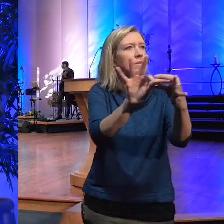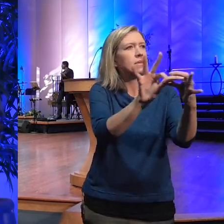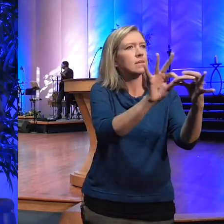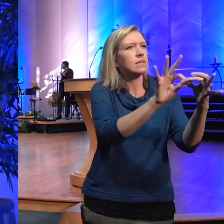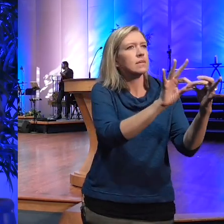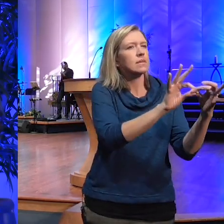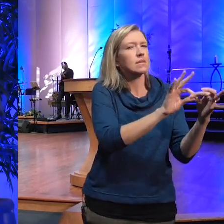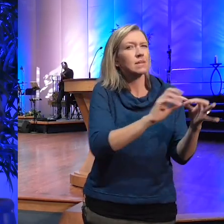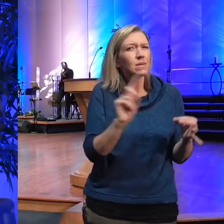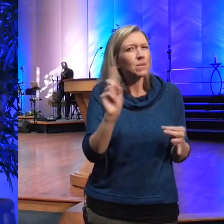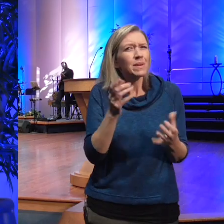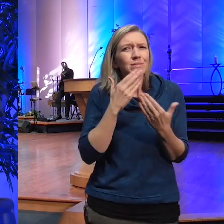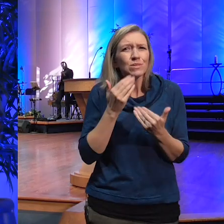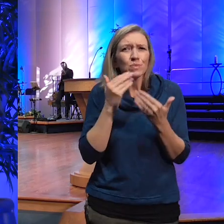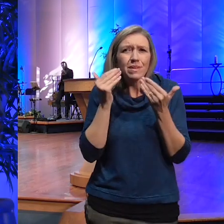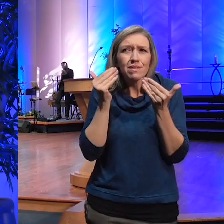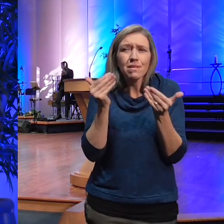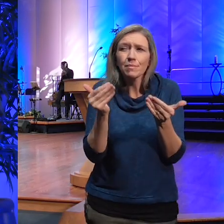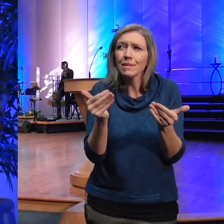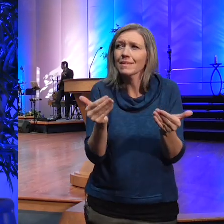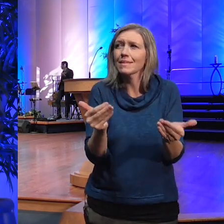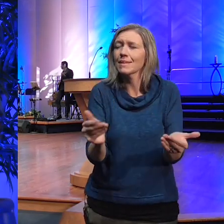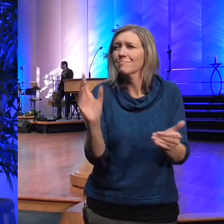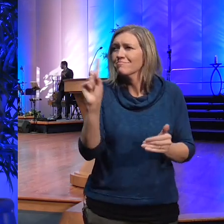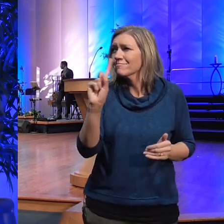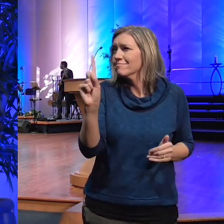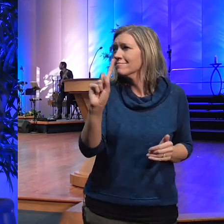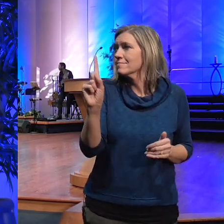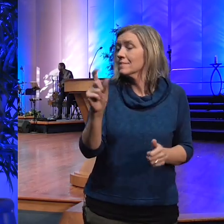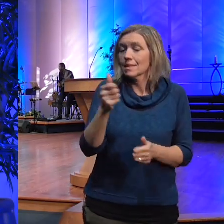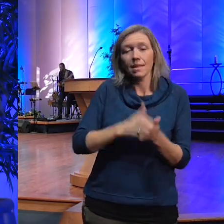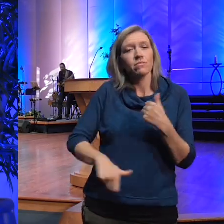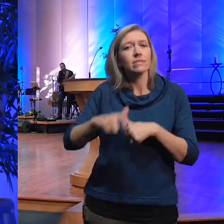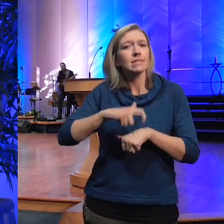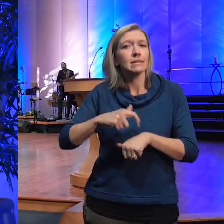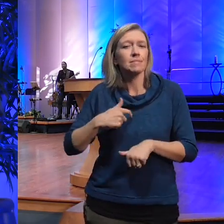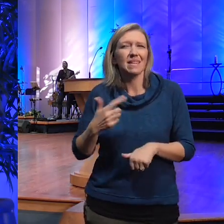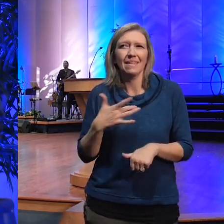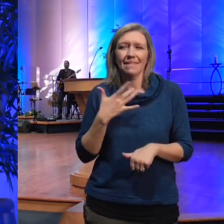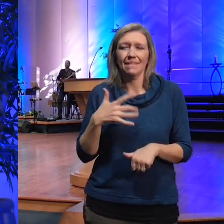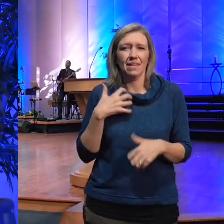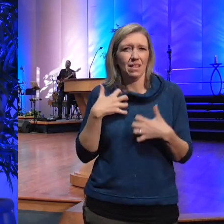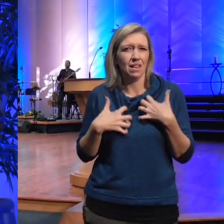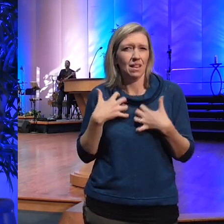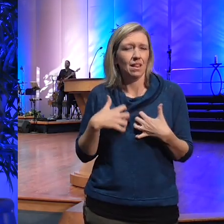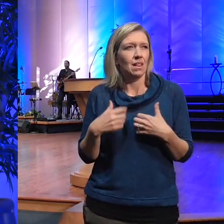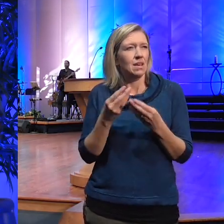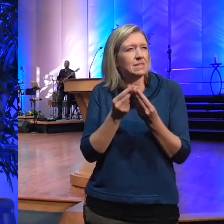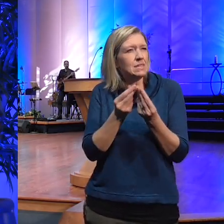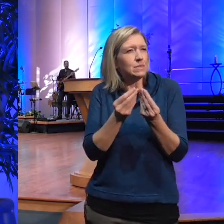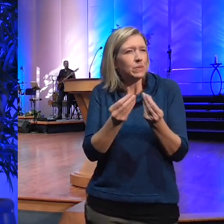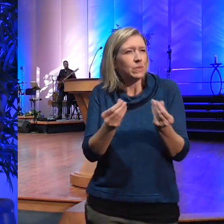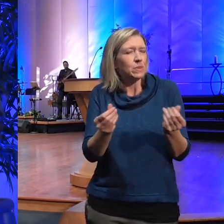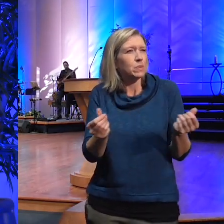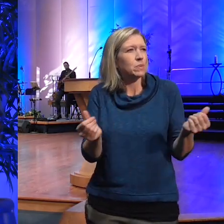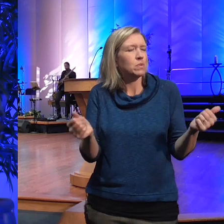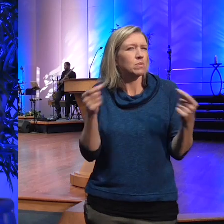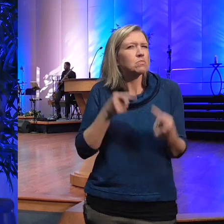sweet harmony cuz each time I feel it slip away just makes me want to